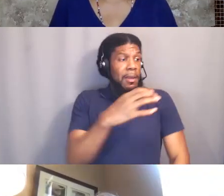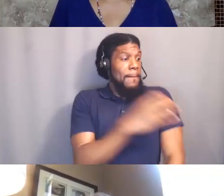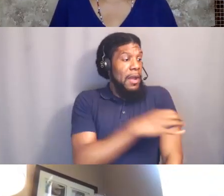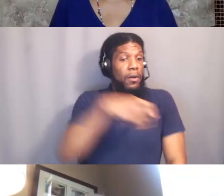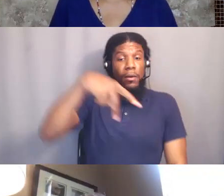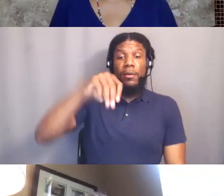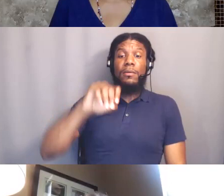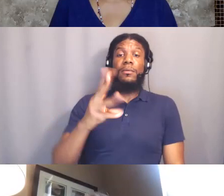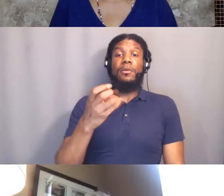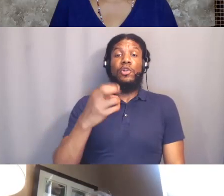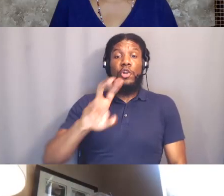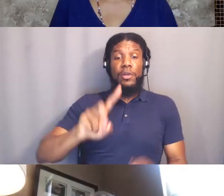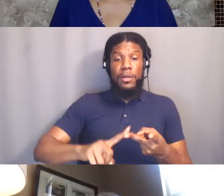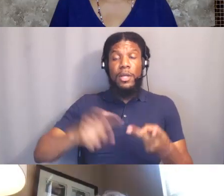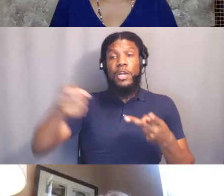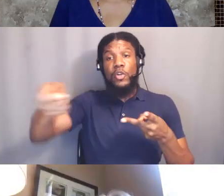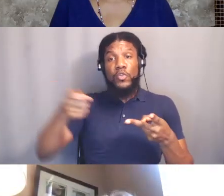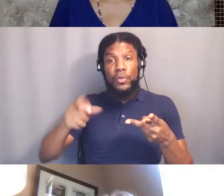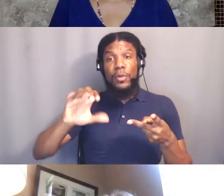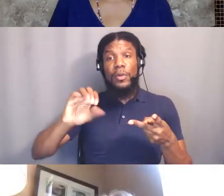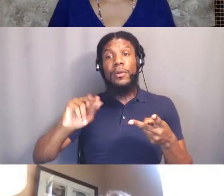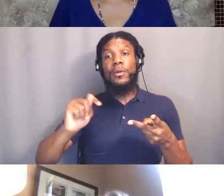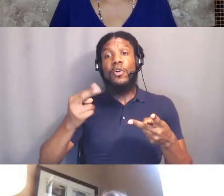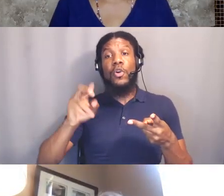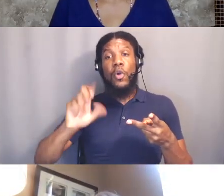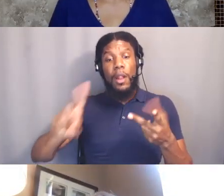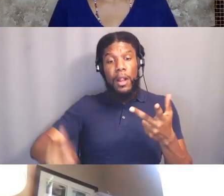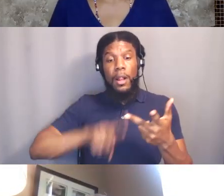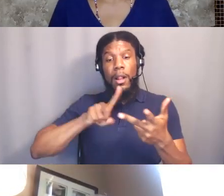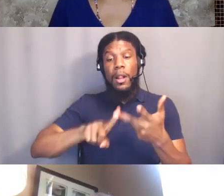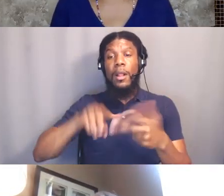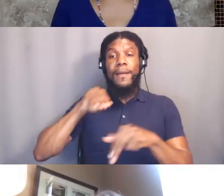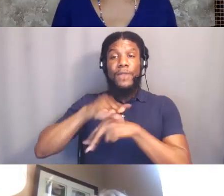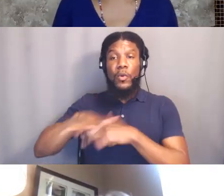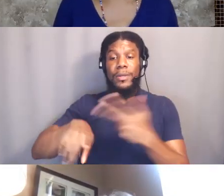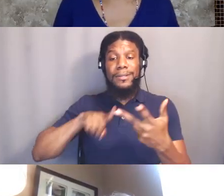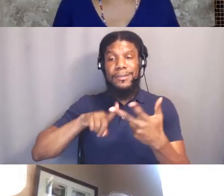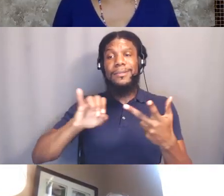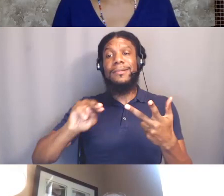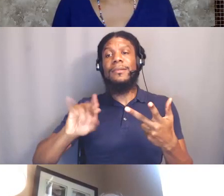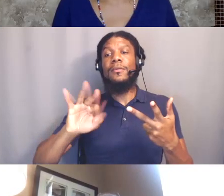and the words control and the word influenced. And part of what you just said